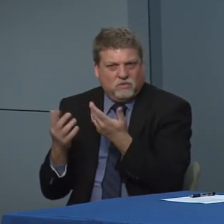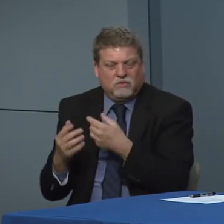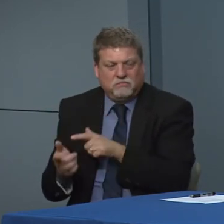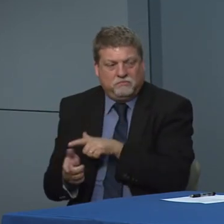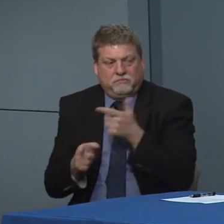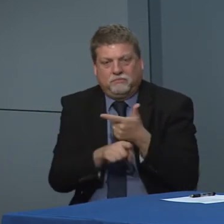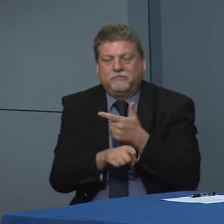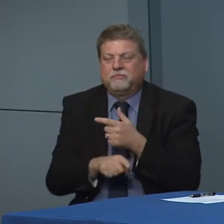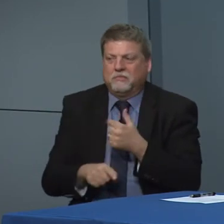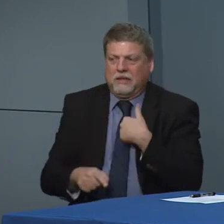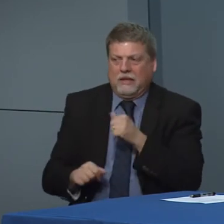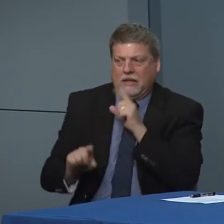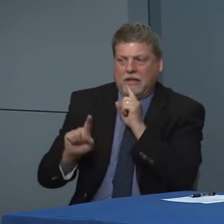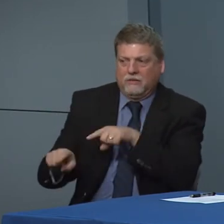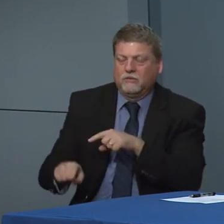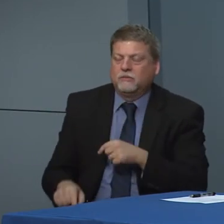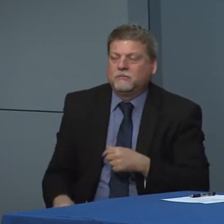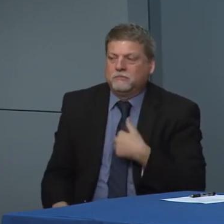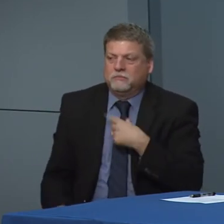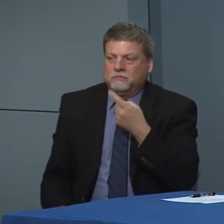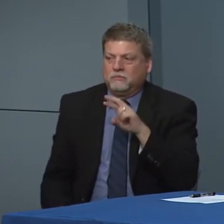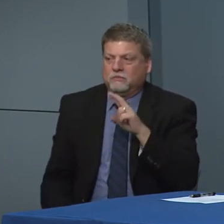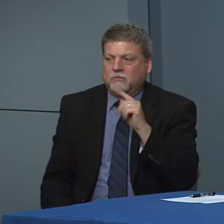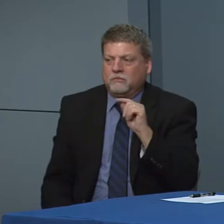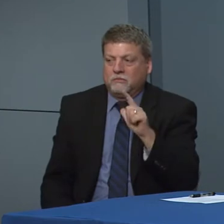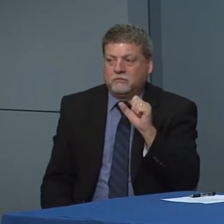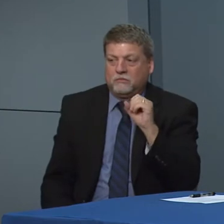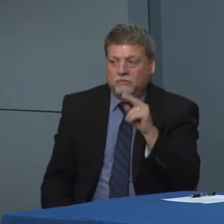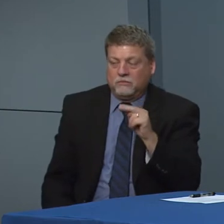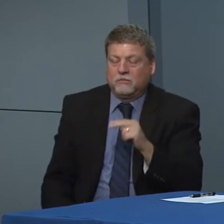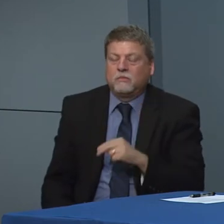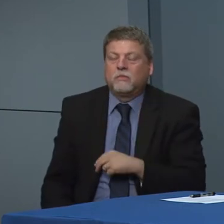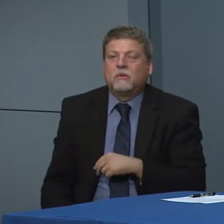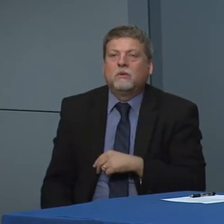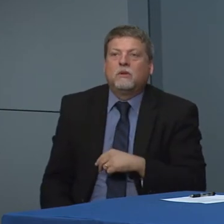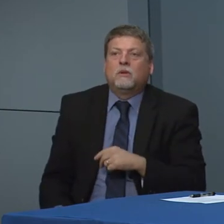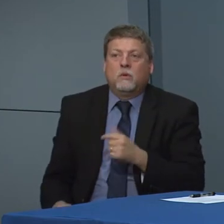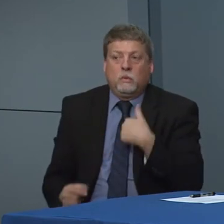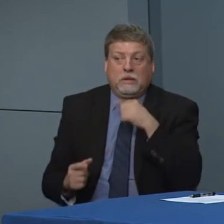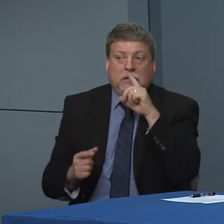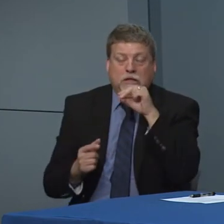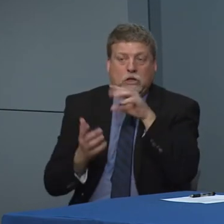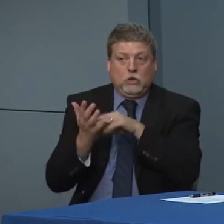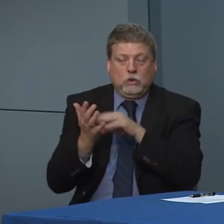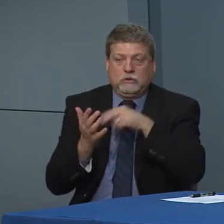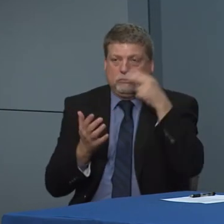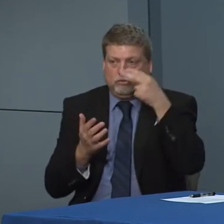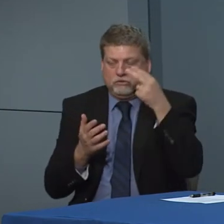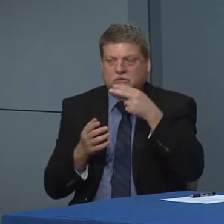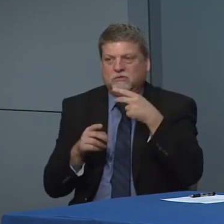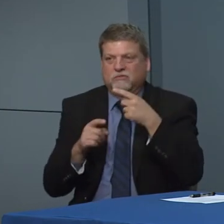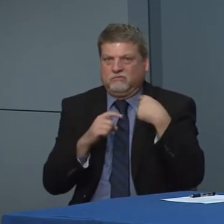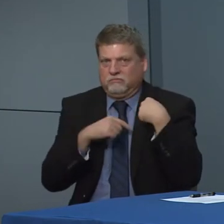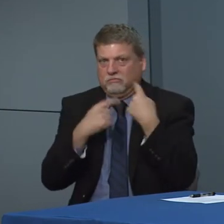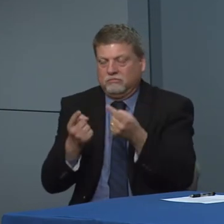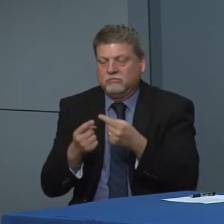2 other there's a lot of things that we don't know about this fire is what we do now why is that people over 65 and those